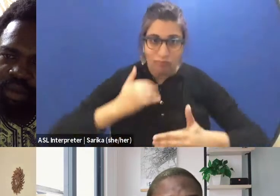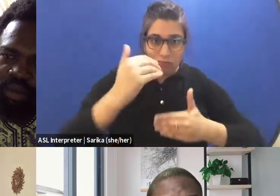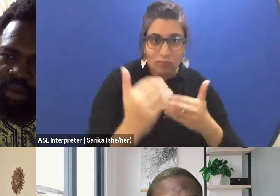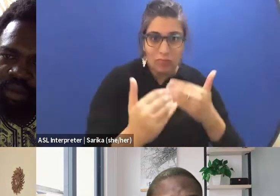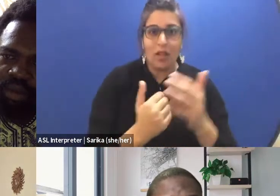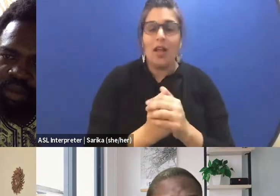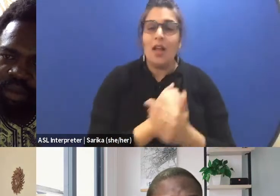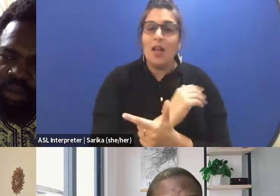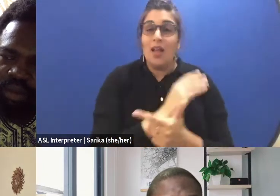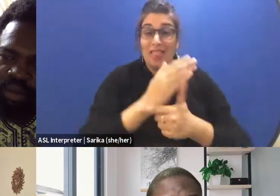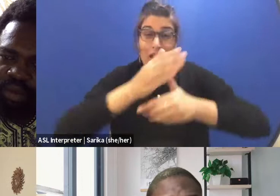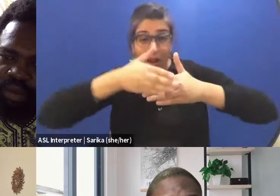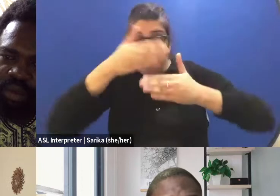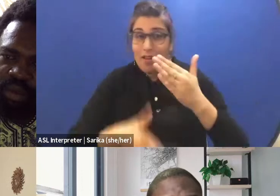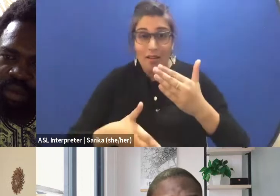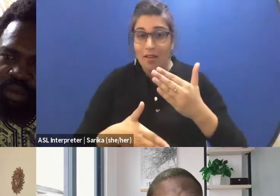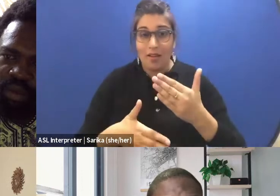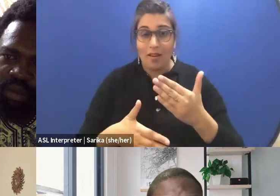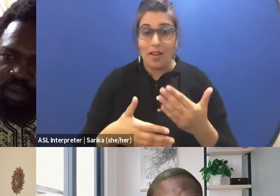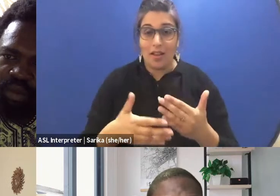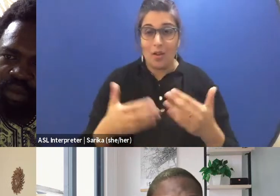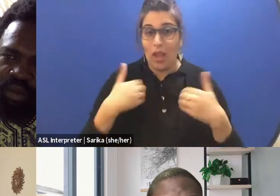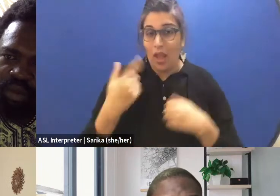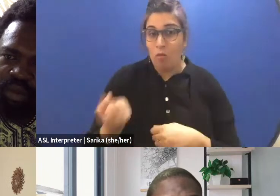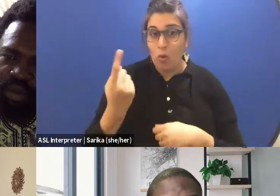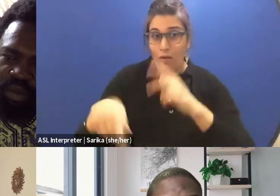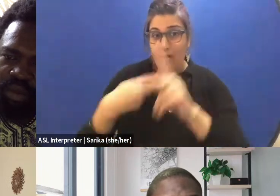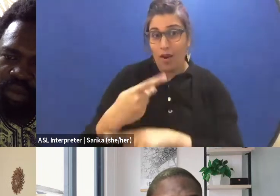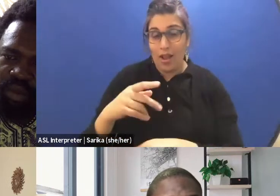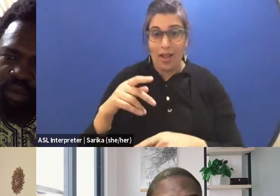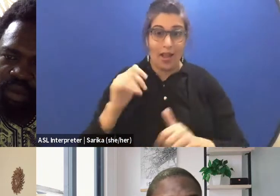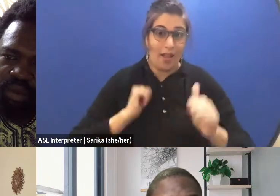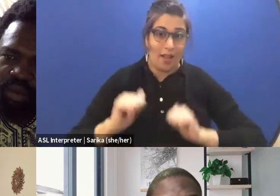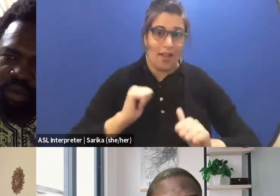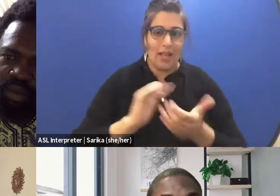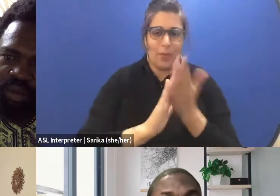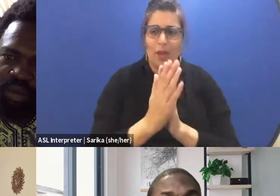And then at the end, we got one piece of theater. It's become like an adaptation of three